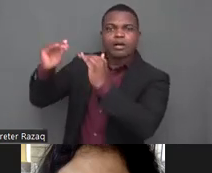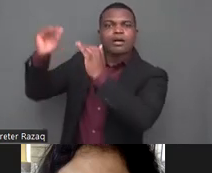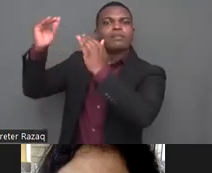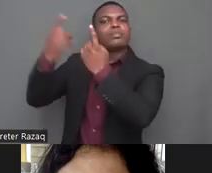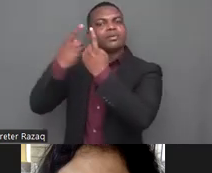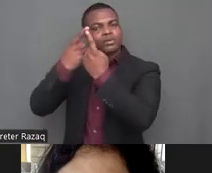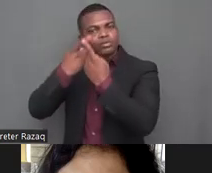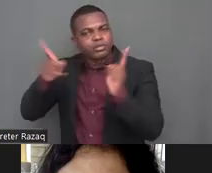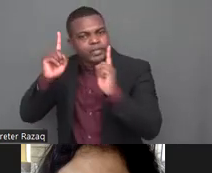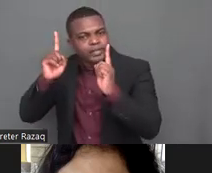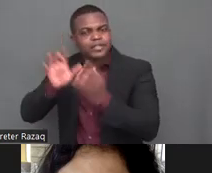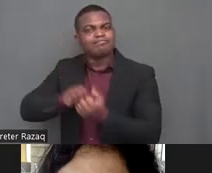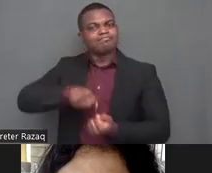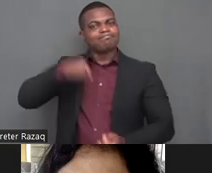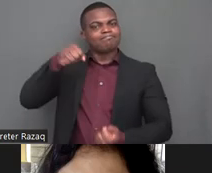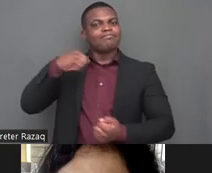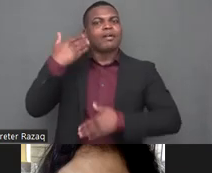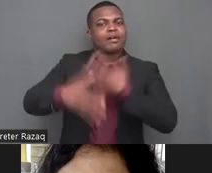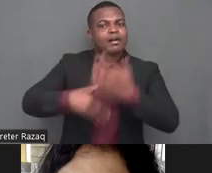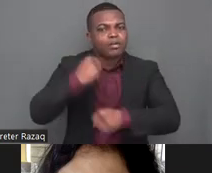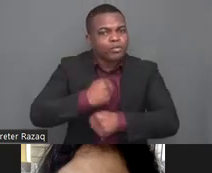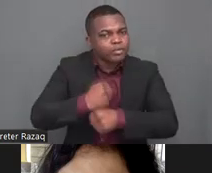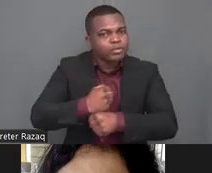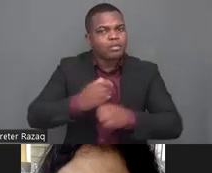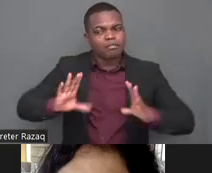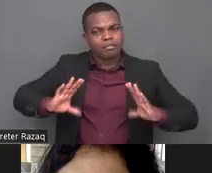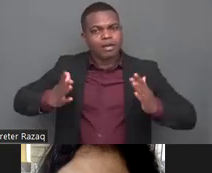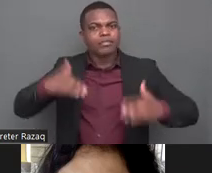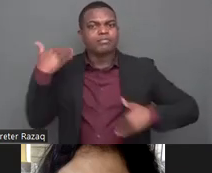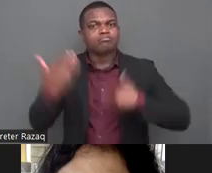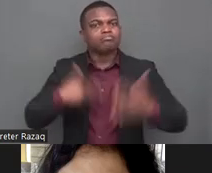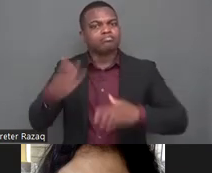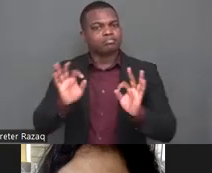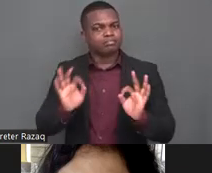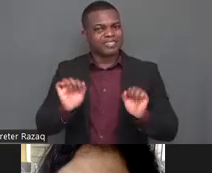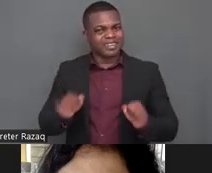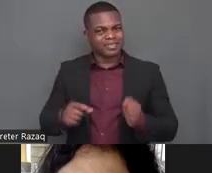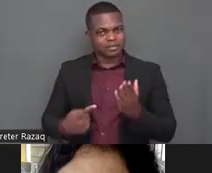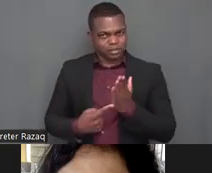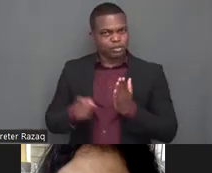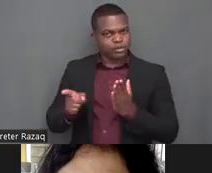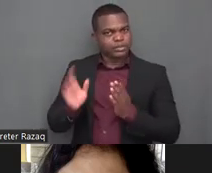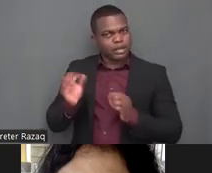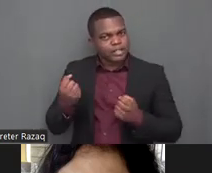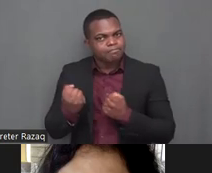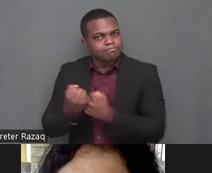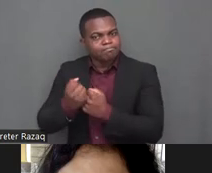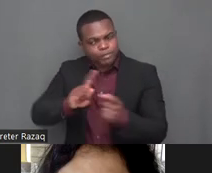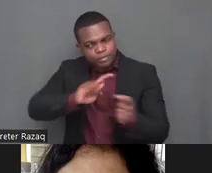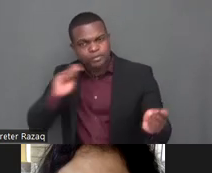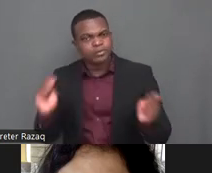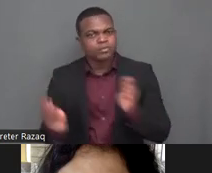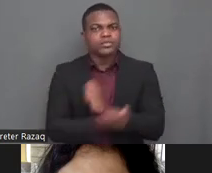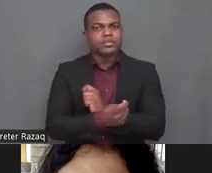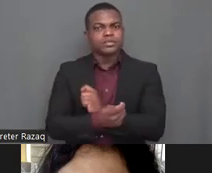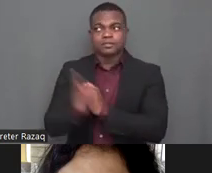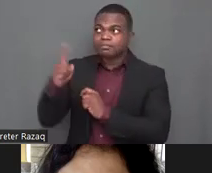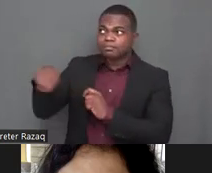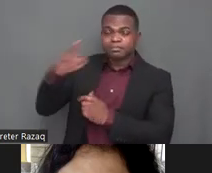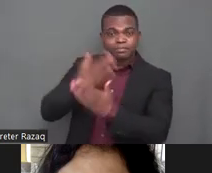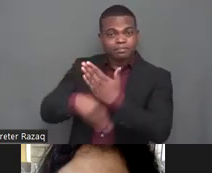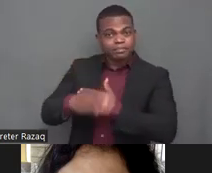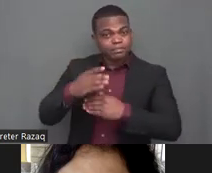guarantee inclusive equitable quality education for all as stated in sdg4 there has to be a